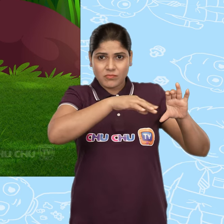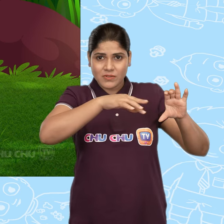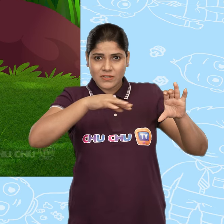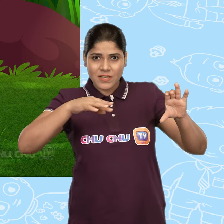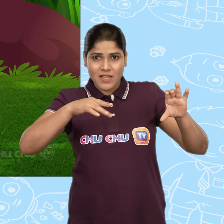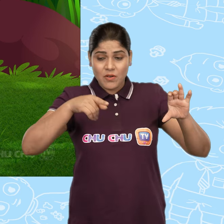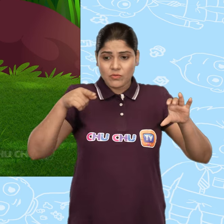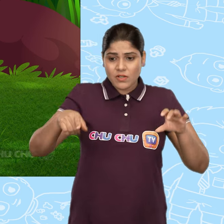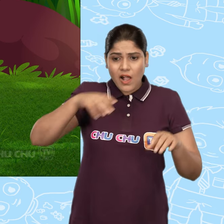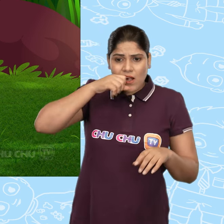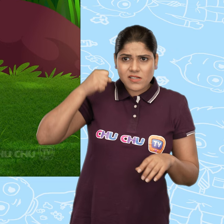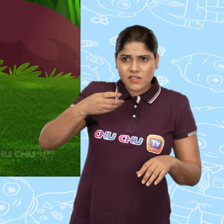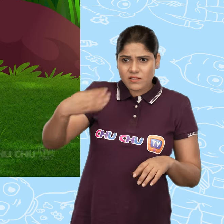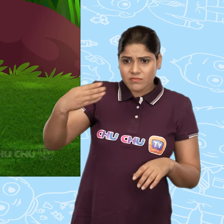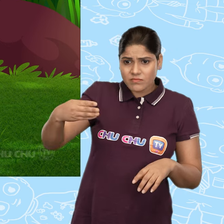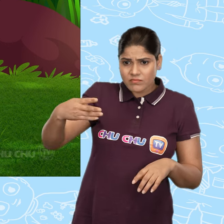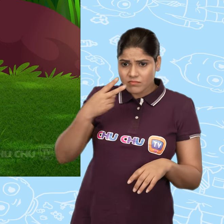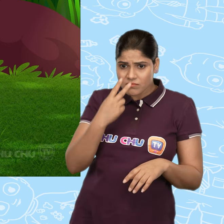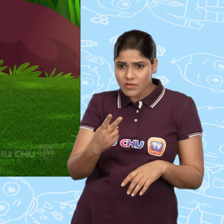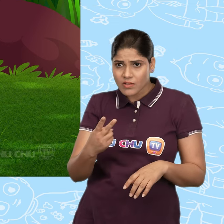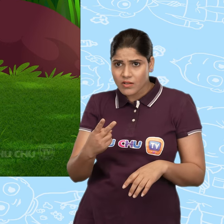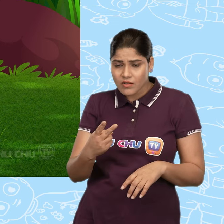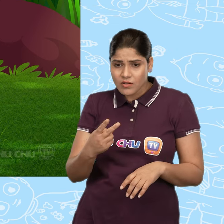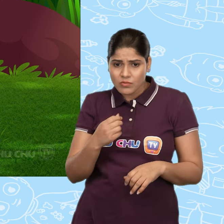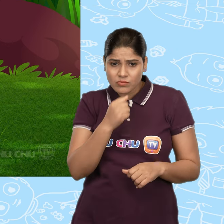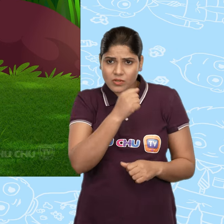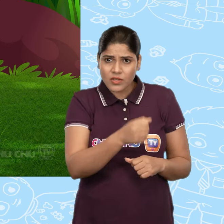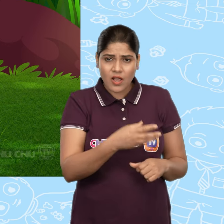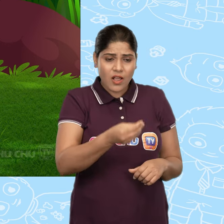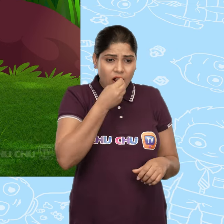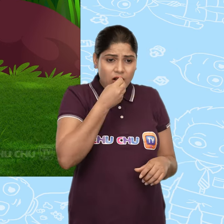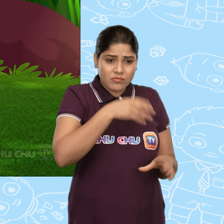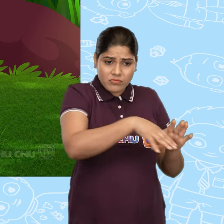It saw the carrots and lettuce and came out to nibble on them.